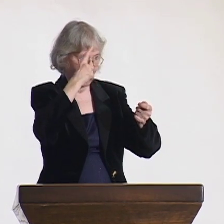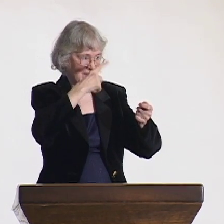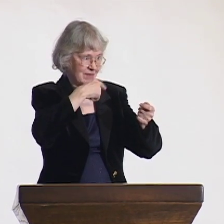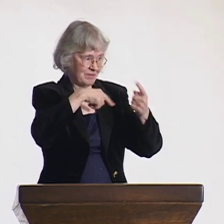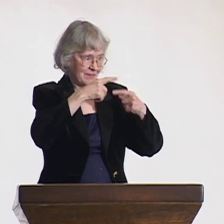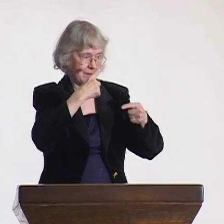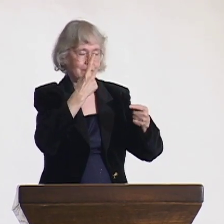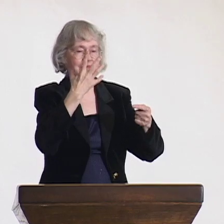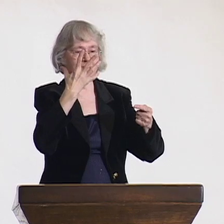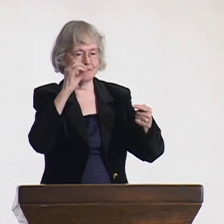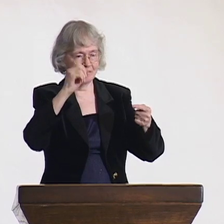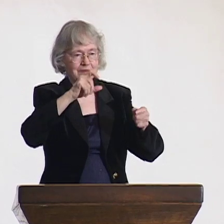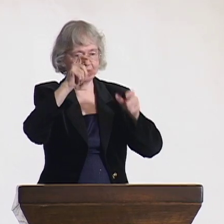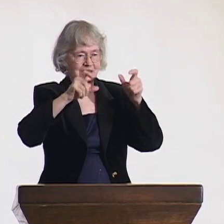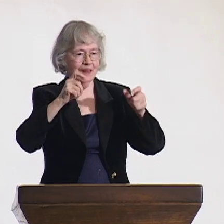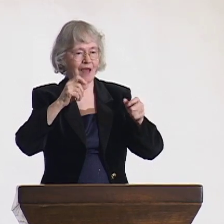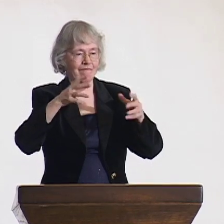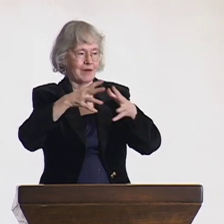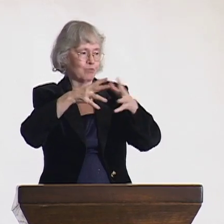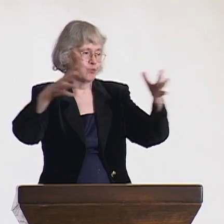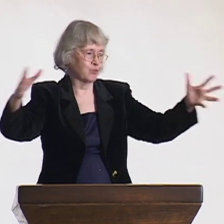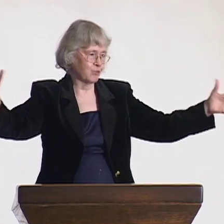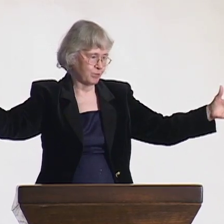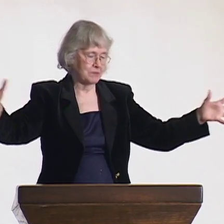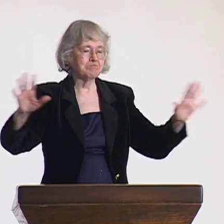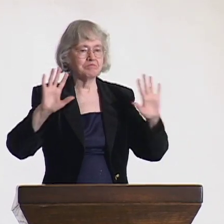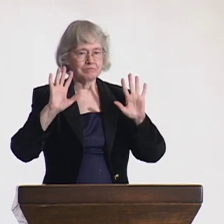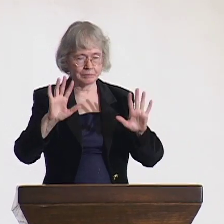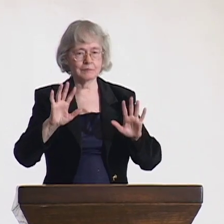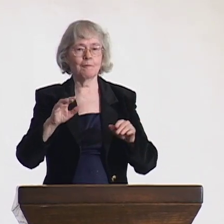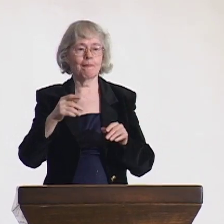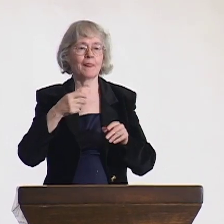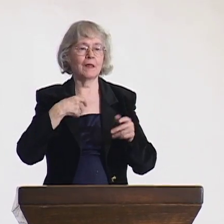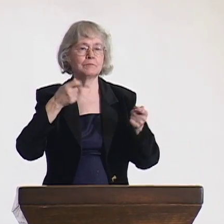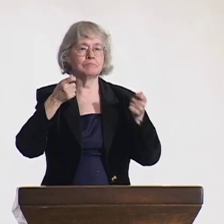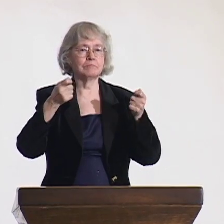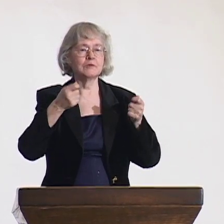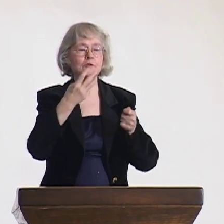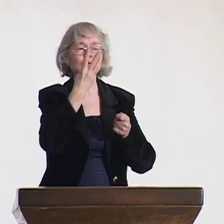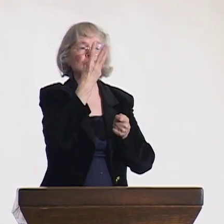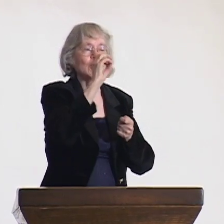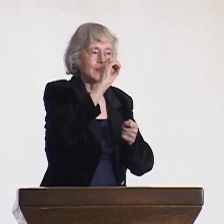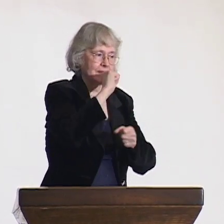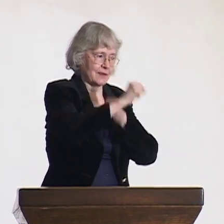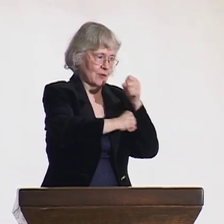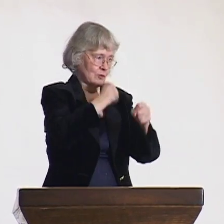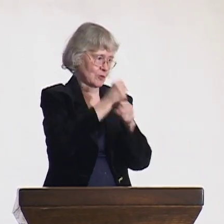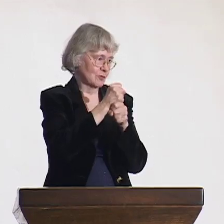being involved in Deaf rights, human rights like language recognition and equality rights.